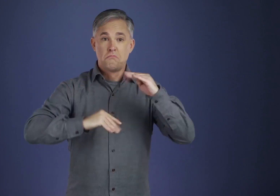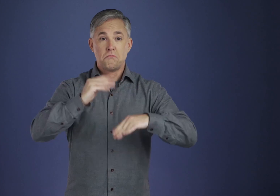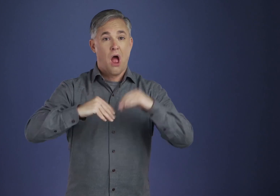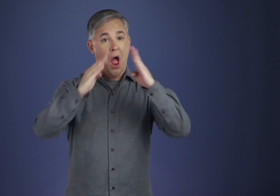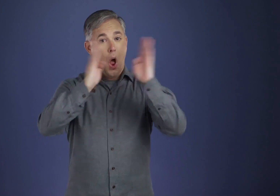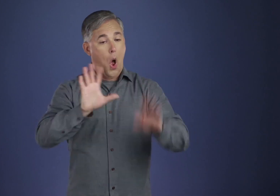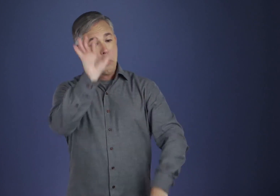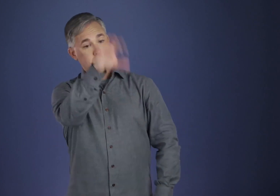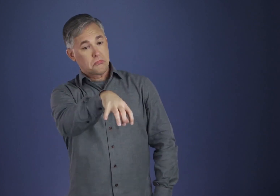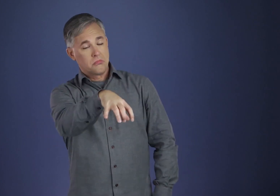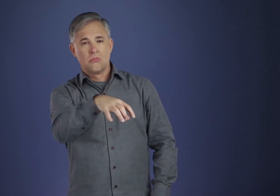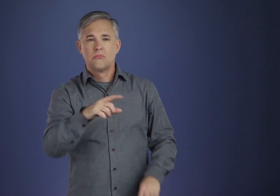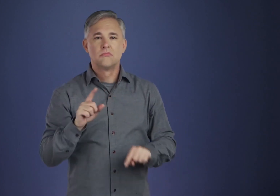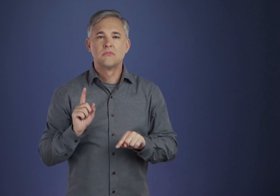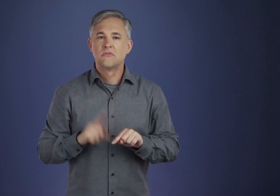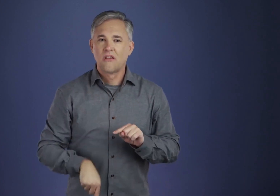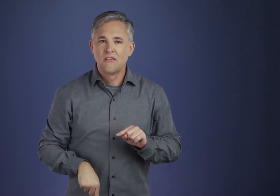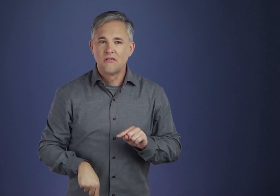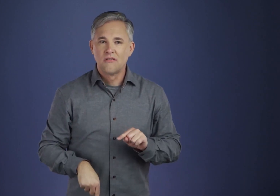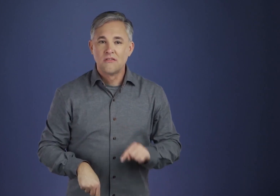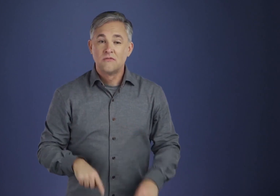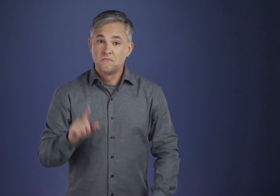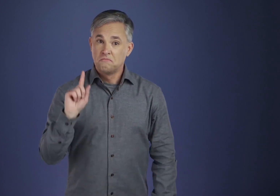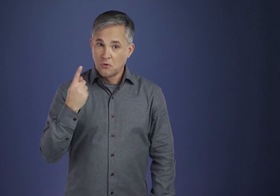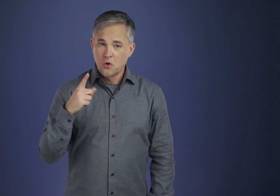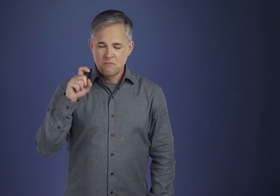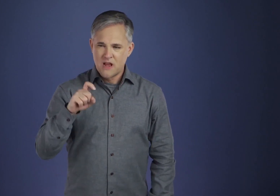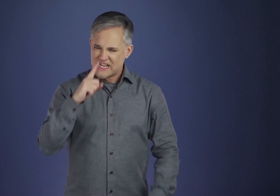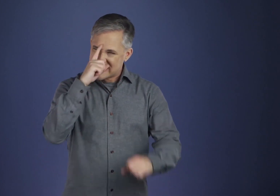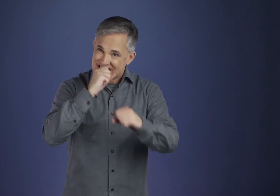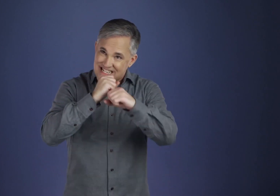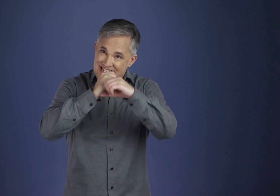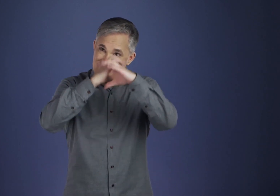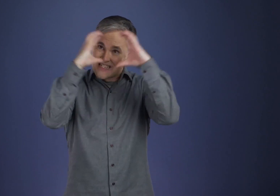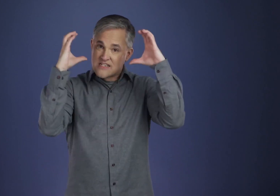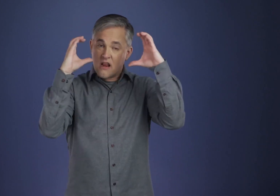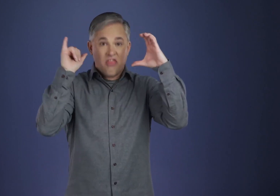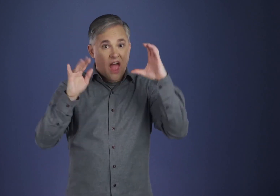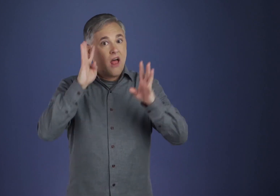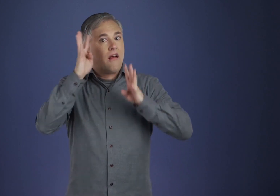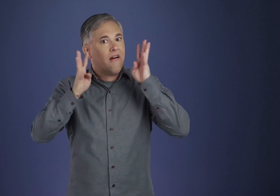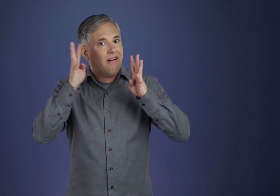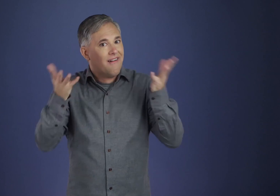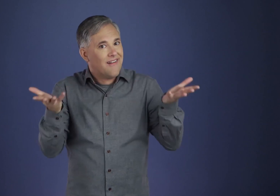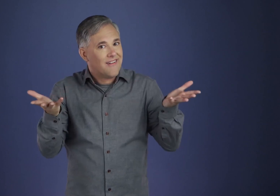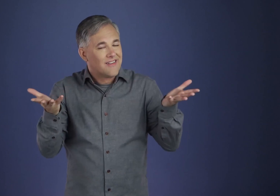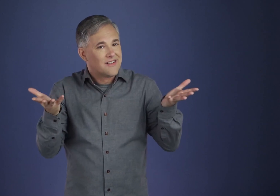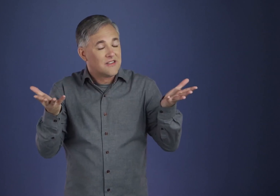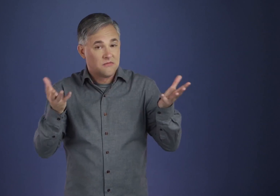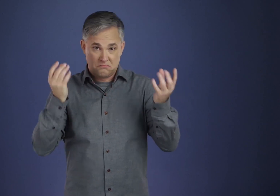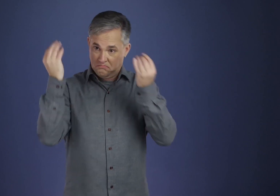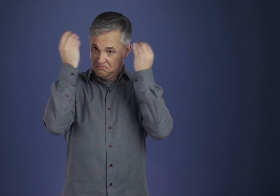There's nothing the matter with constructive imagination; all sound achievement rests upon it.